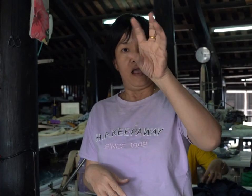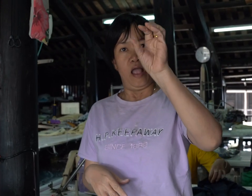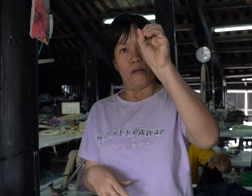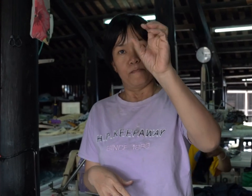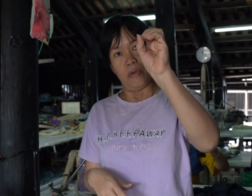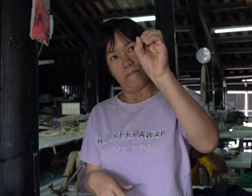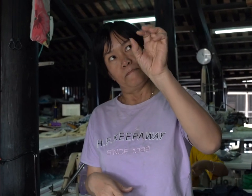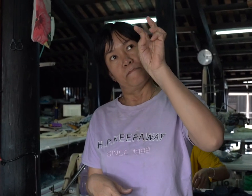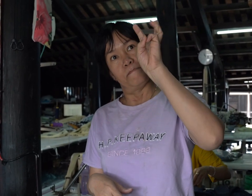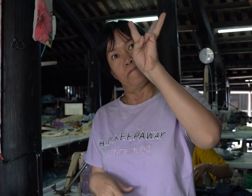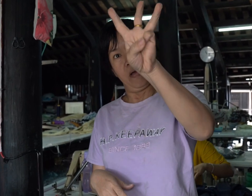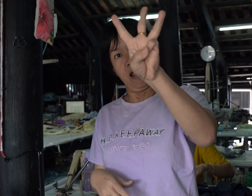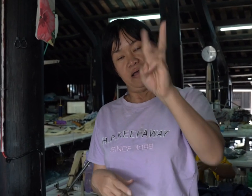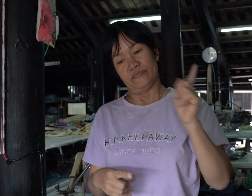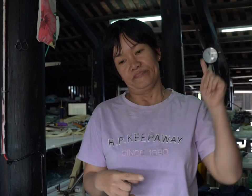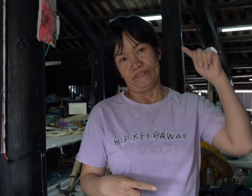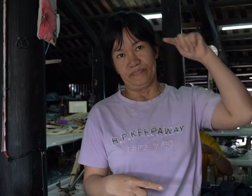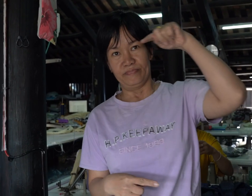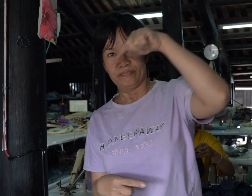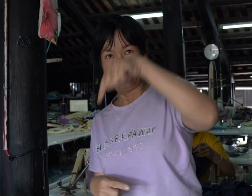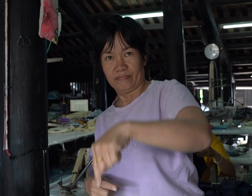I started working here in 2003.